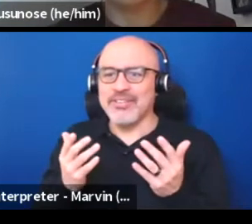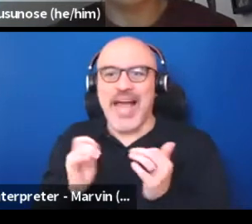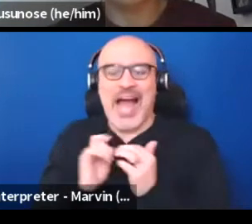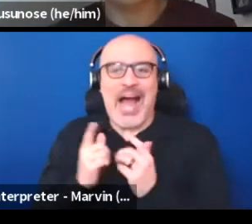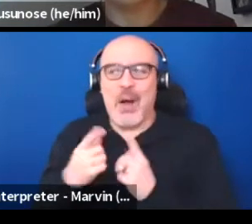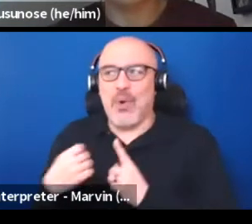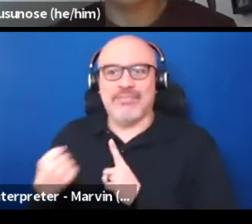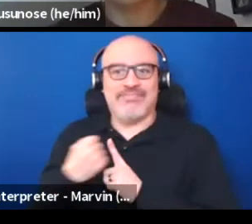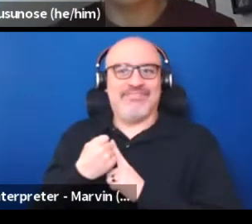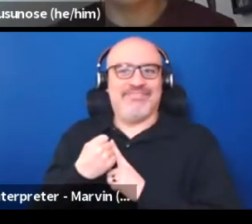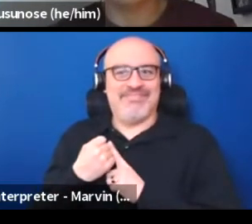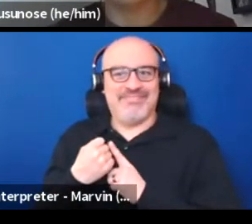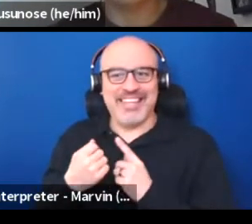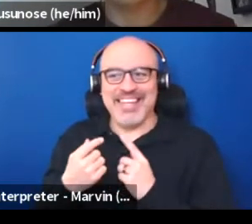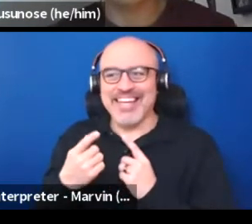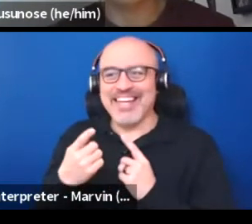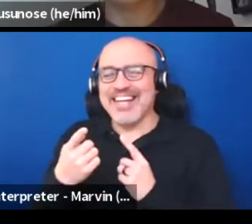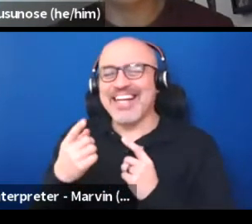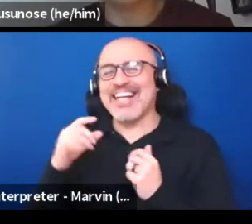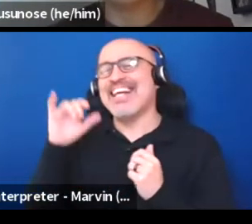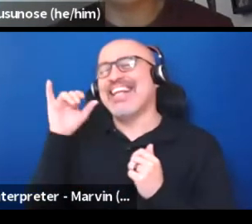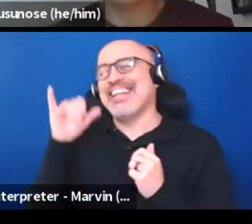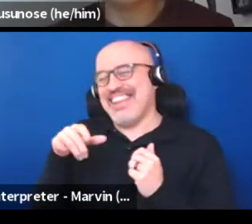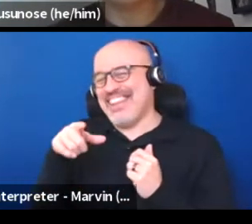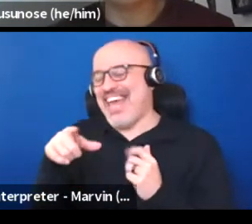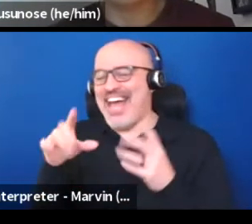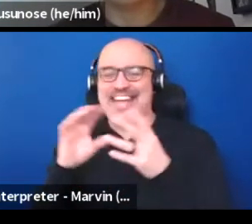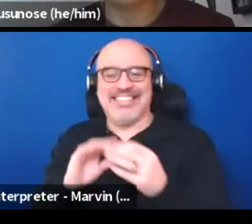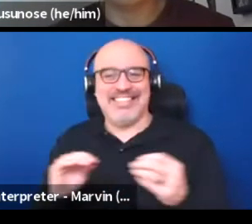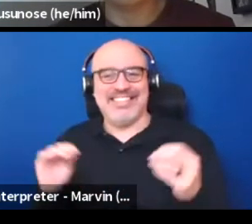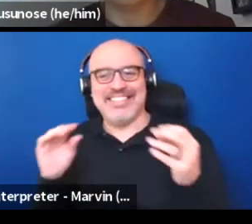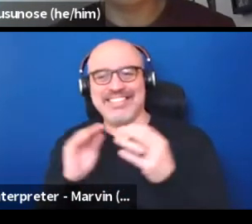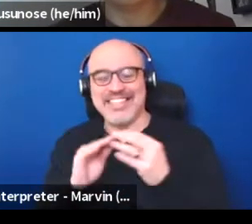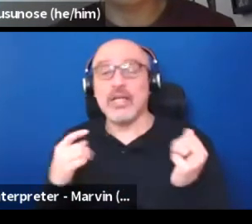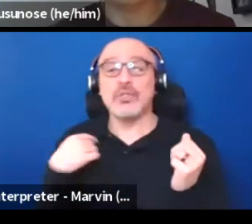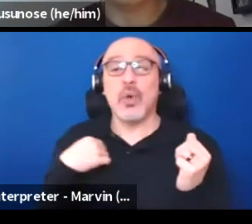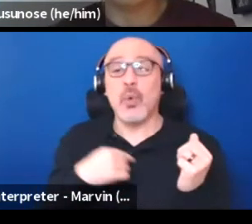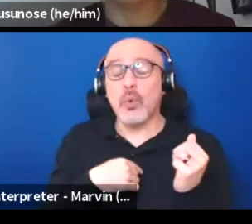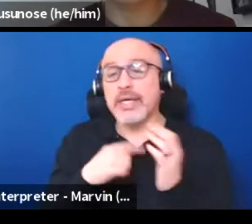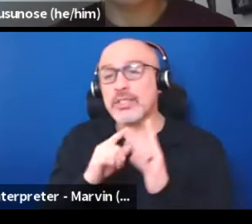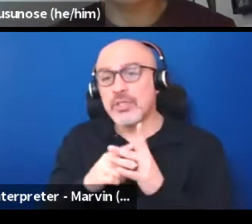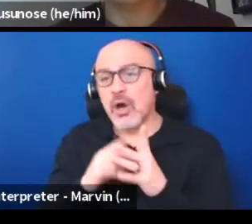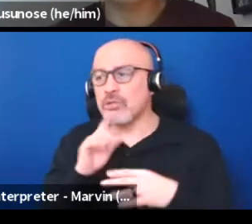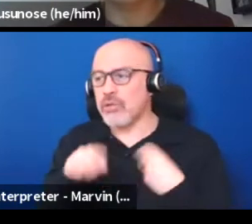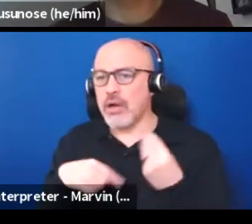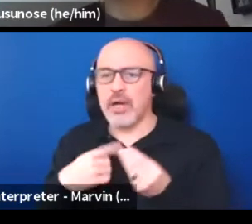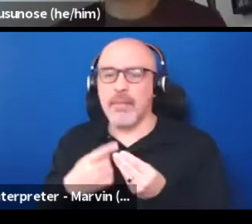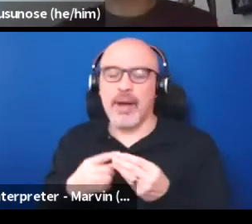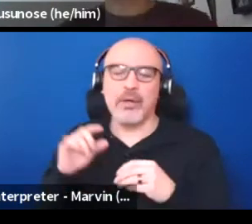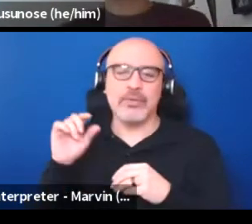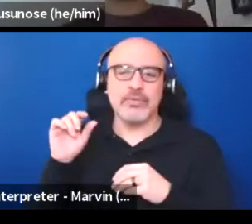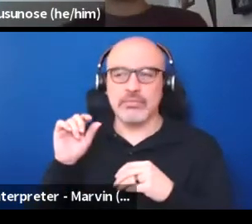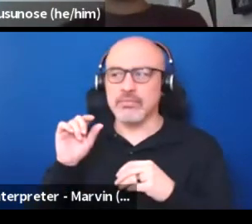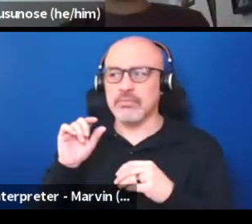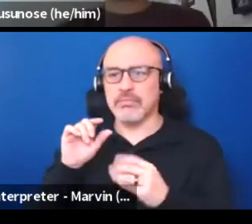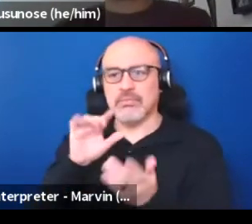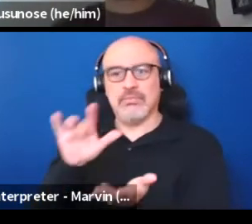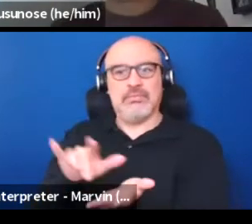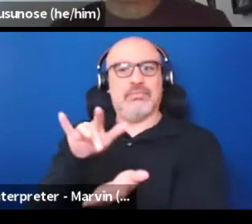And I think that's where when we start talking about art and theater at the heart of civic life,